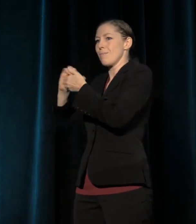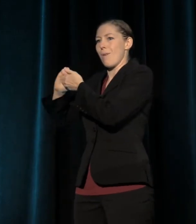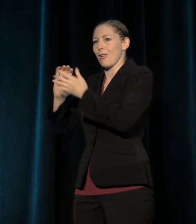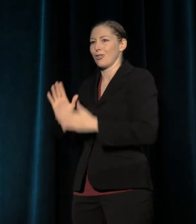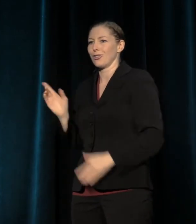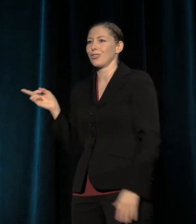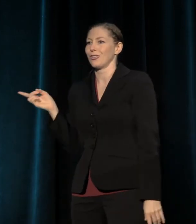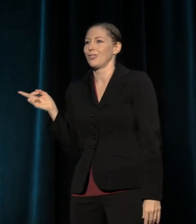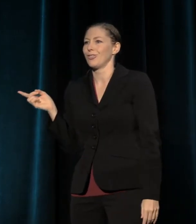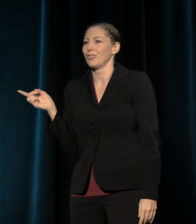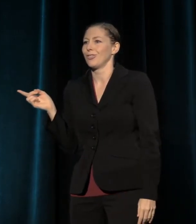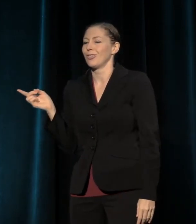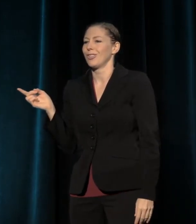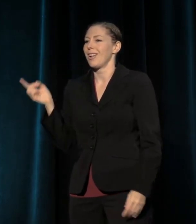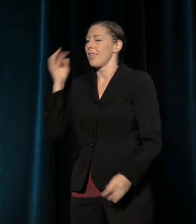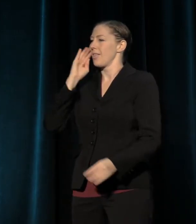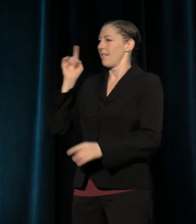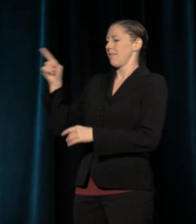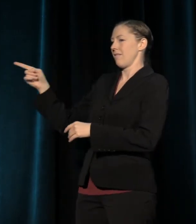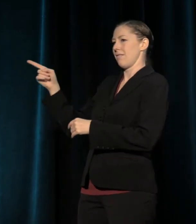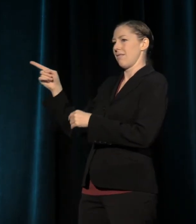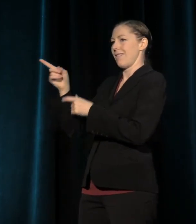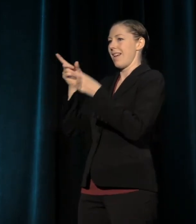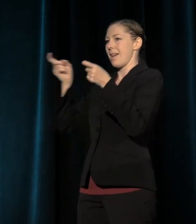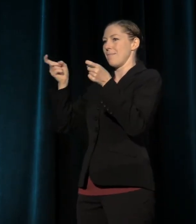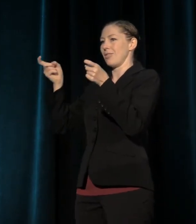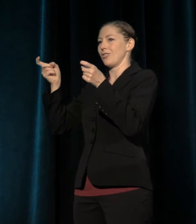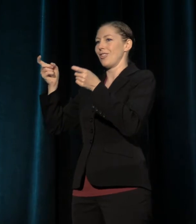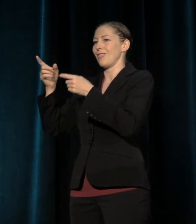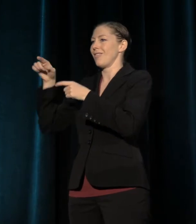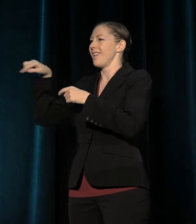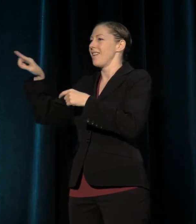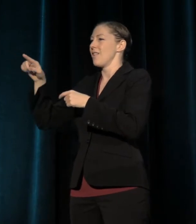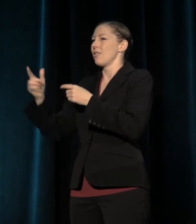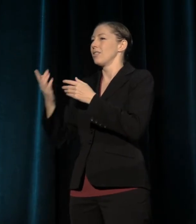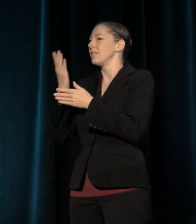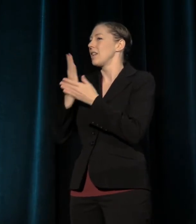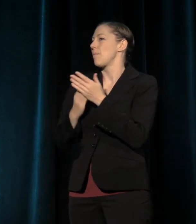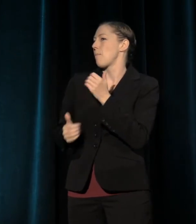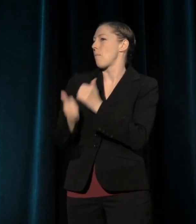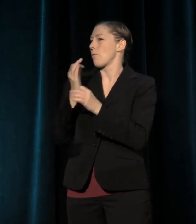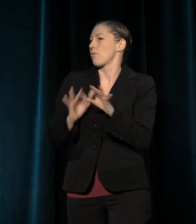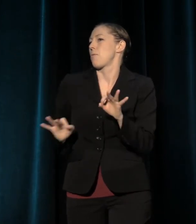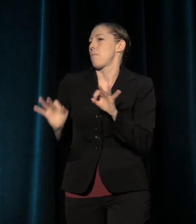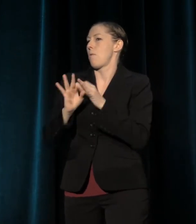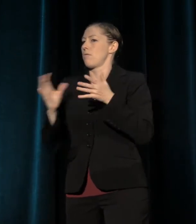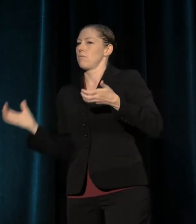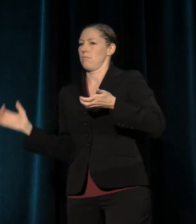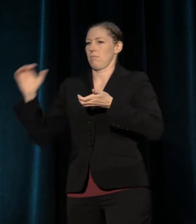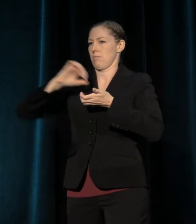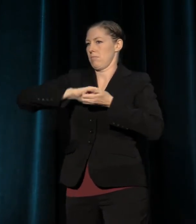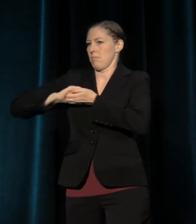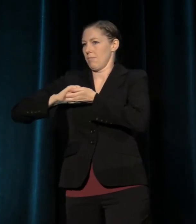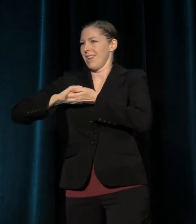Think of them as among your most important collaborative partners, rather than as the naysayers you need to push against.